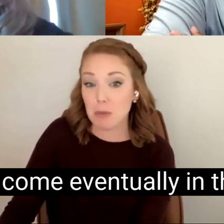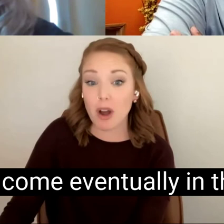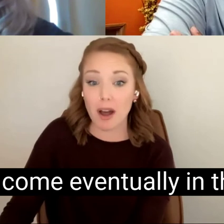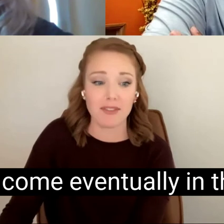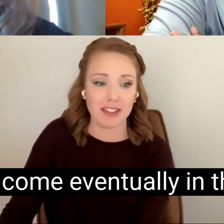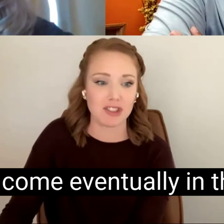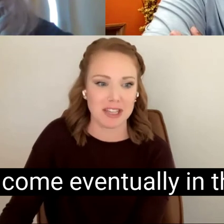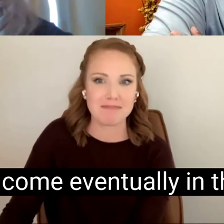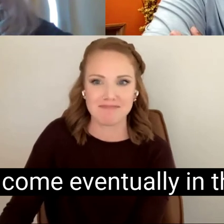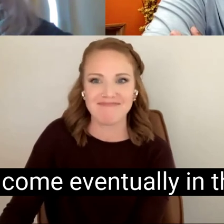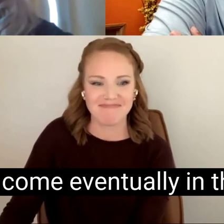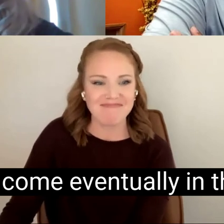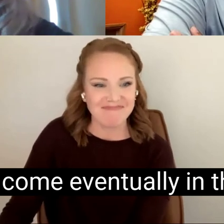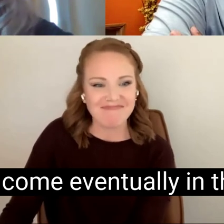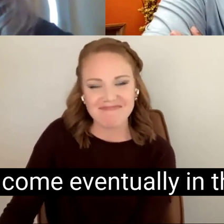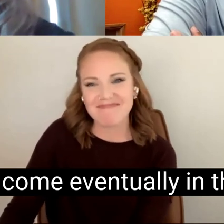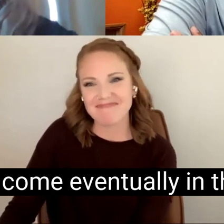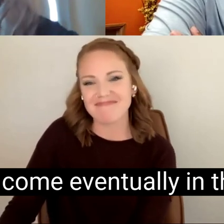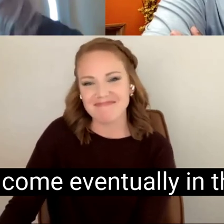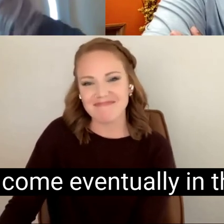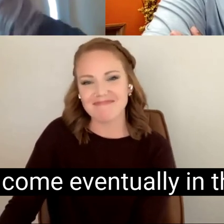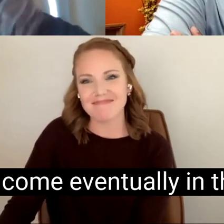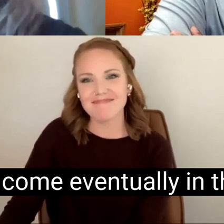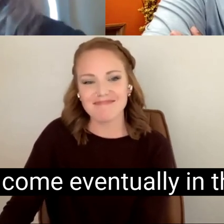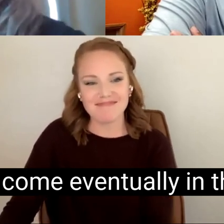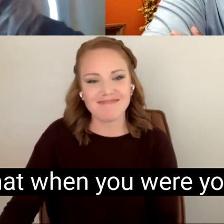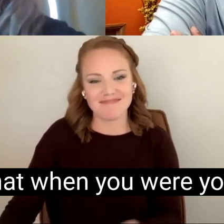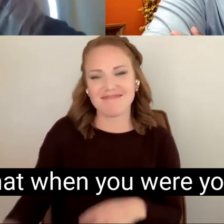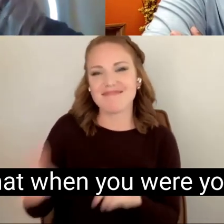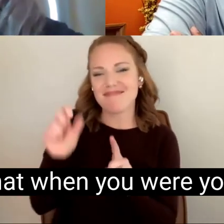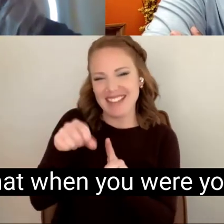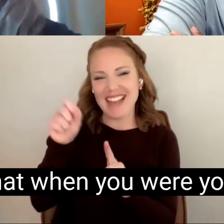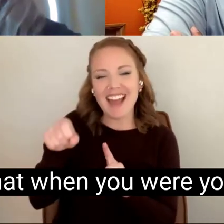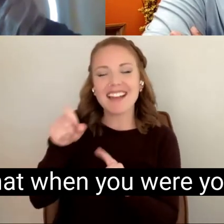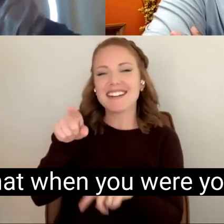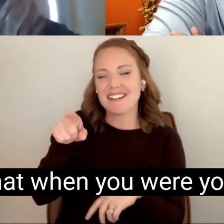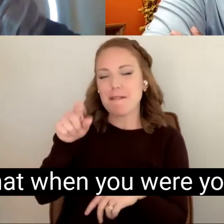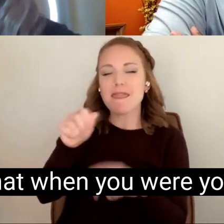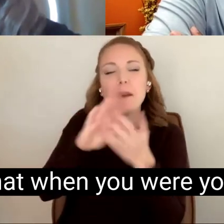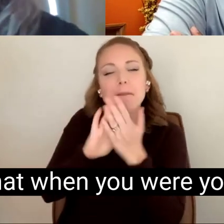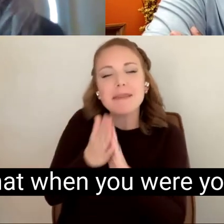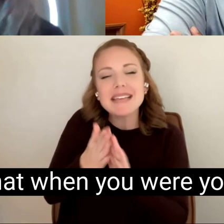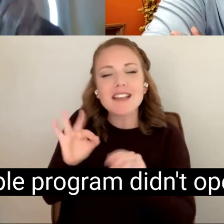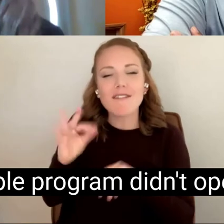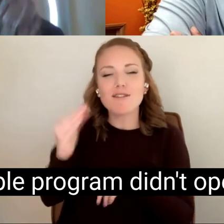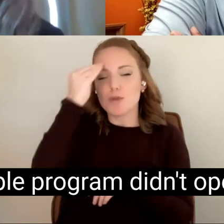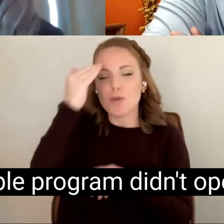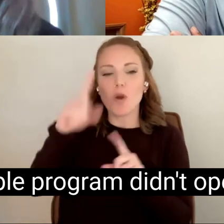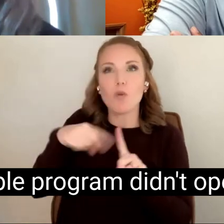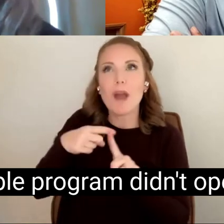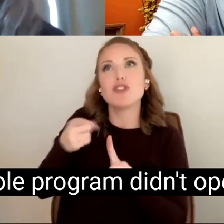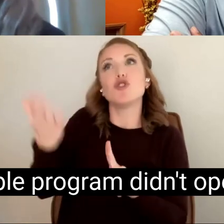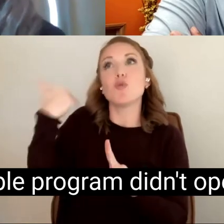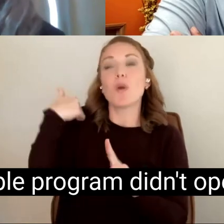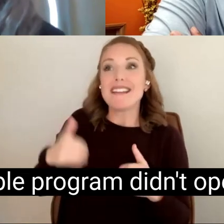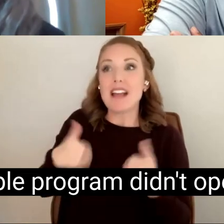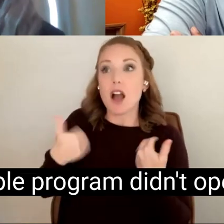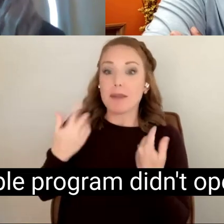time will come eventually in the Pisa. Knowing that when you were younger, the first stable program didn't open until